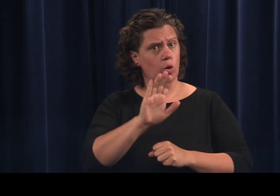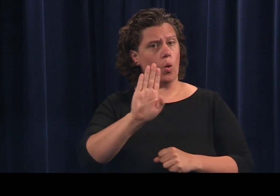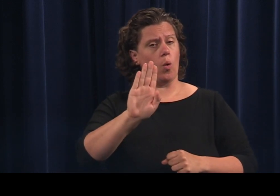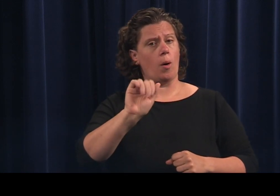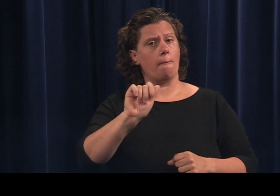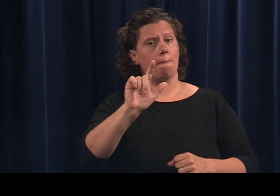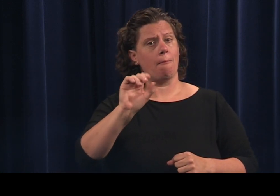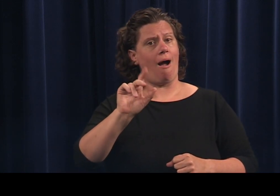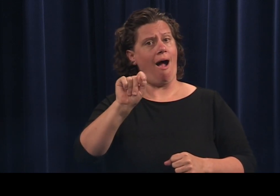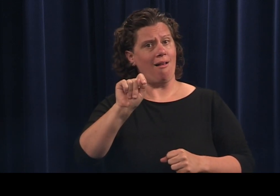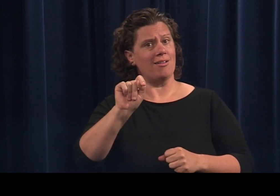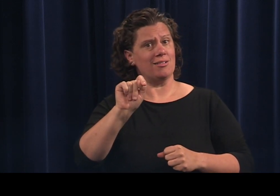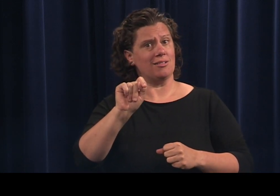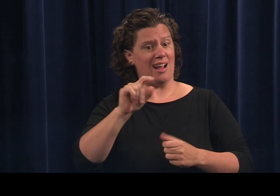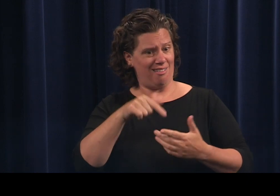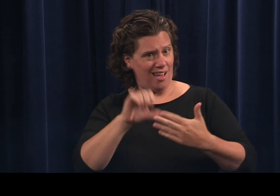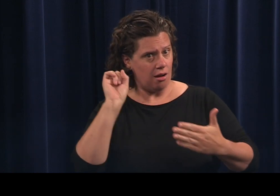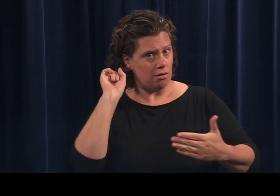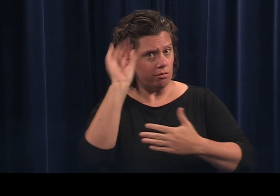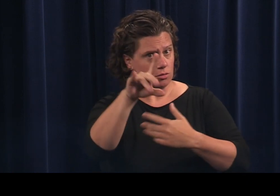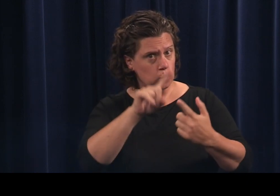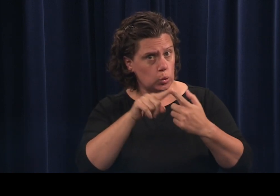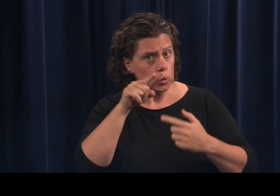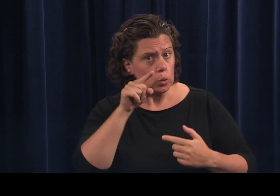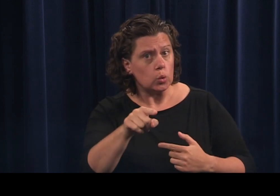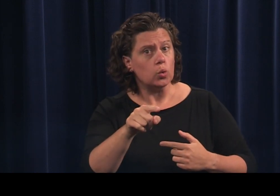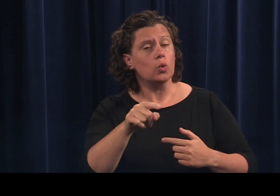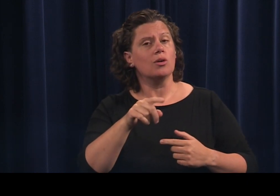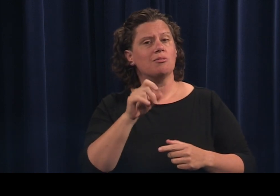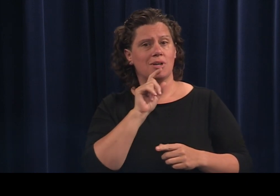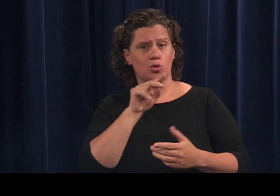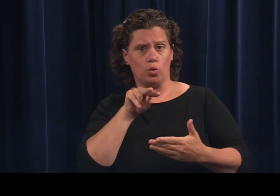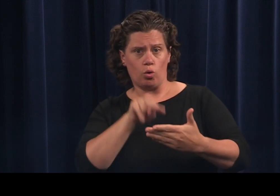your mailing address up to date.